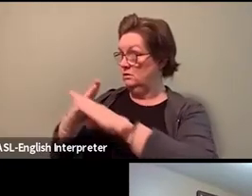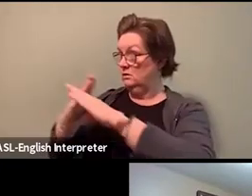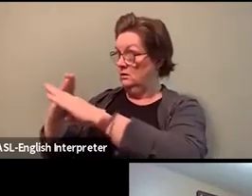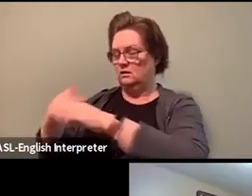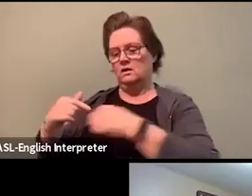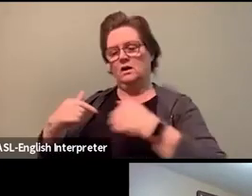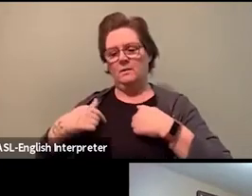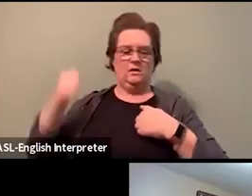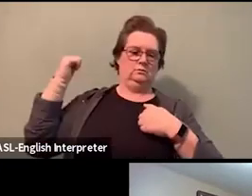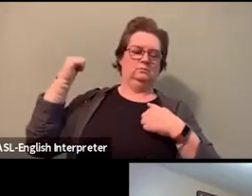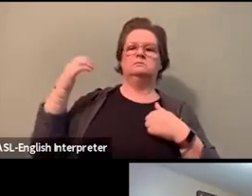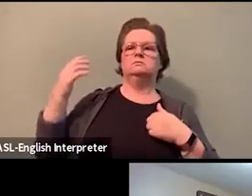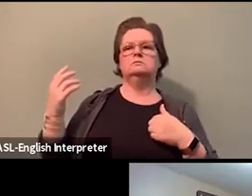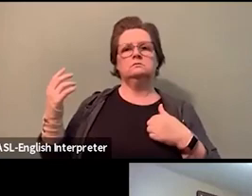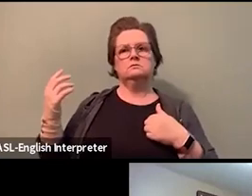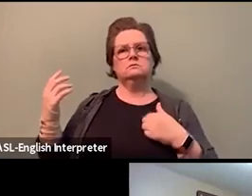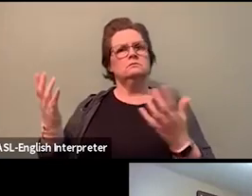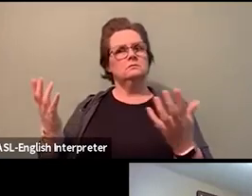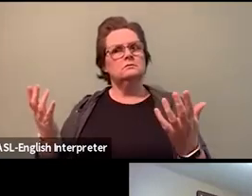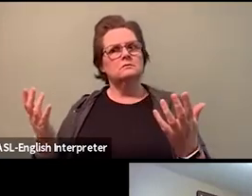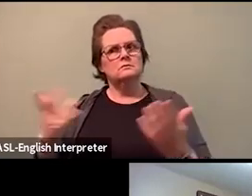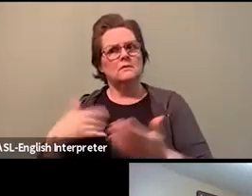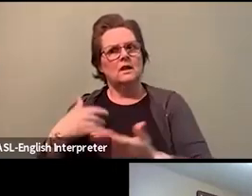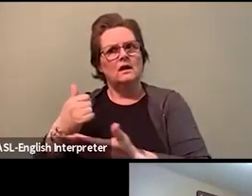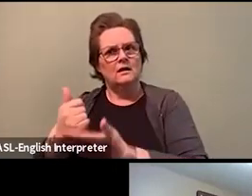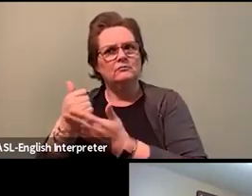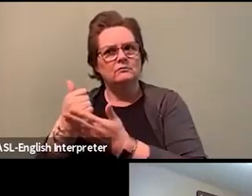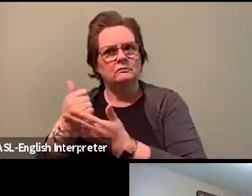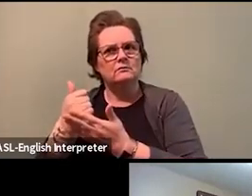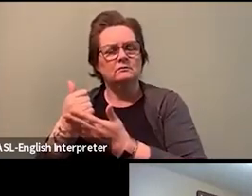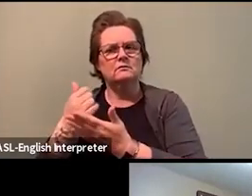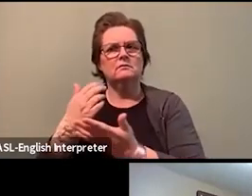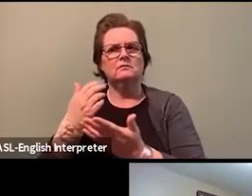I think that locals have the opportunity to do that kind of work now.